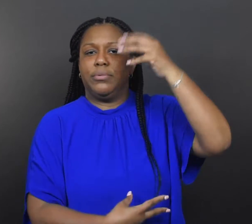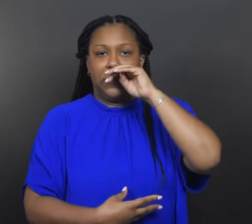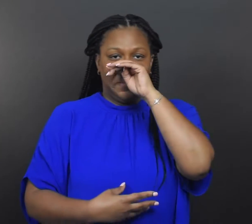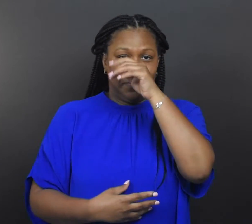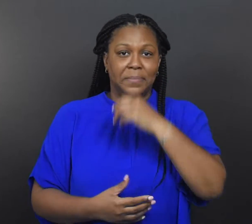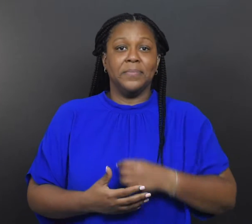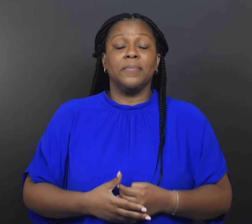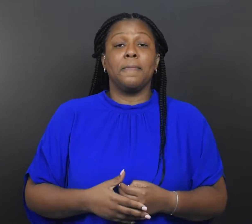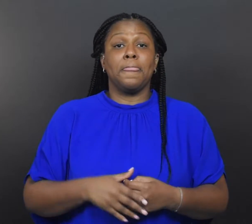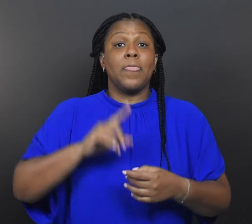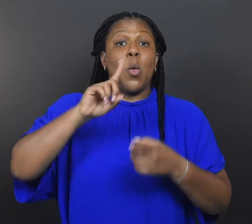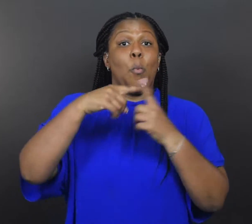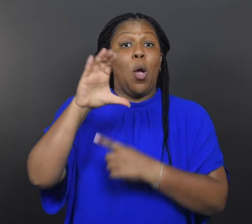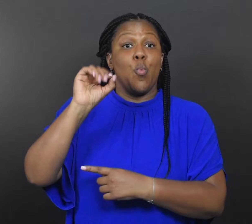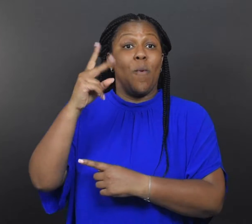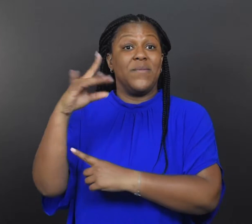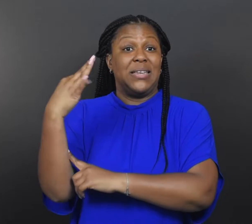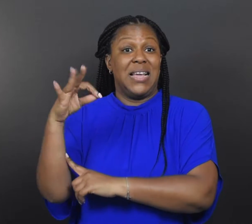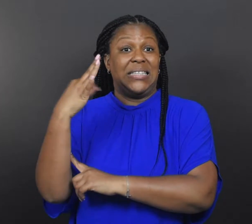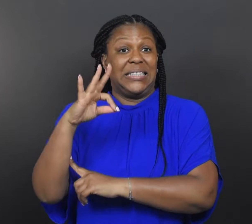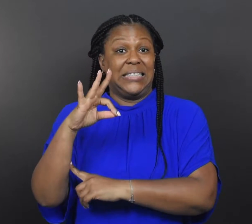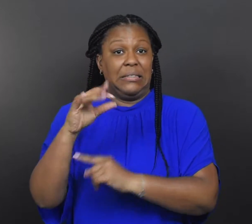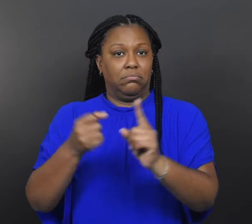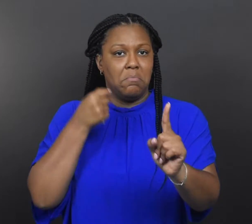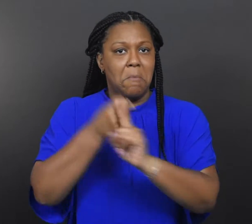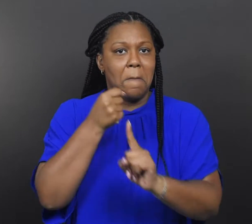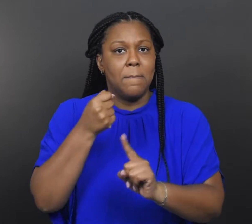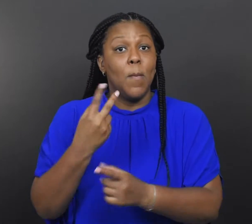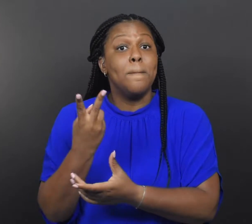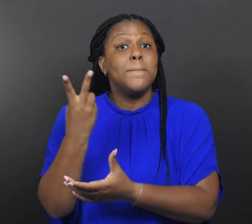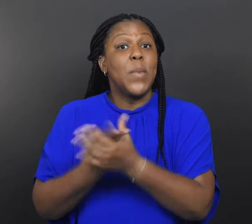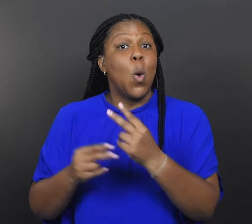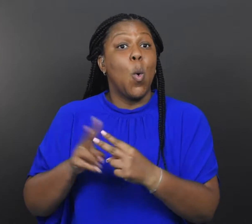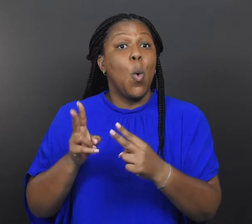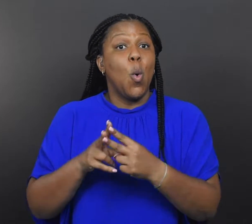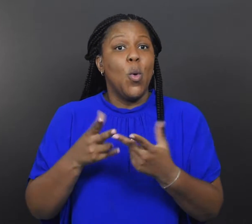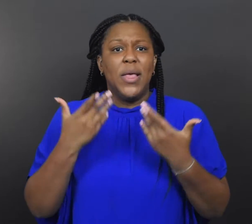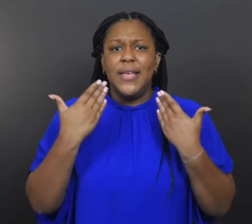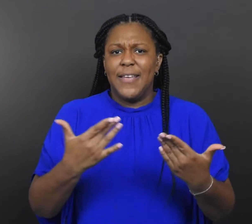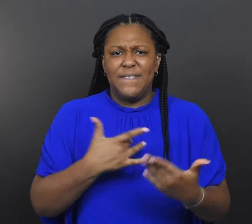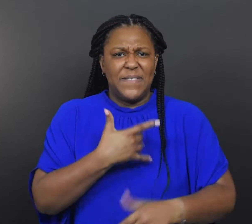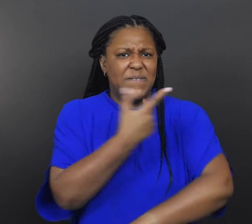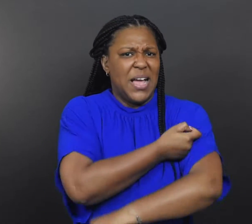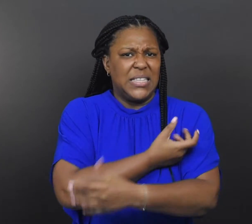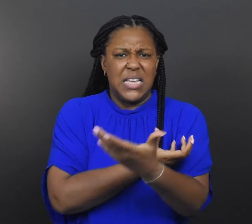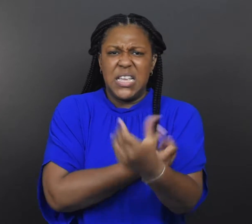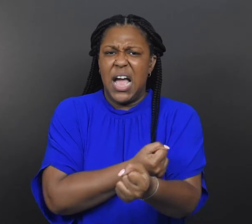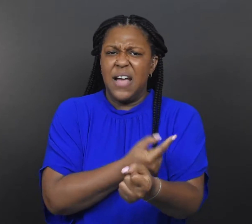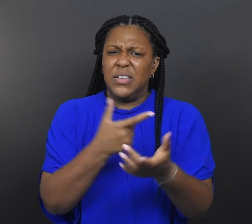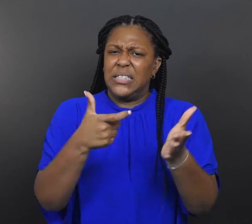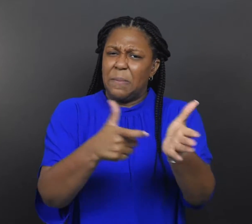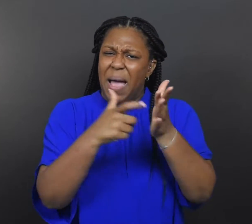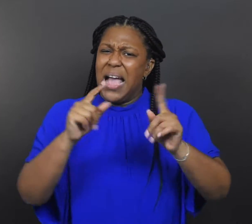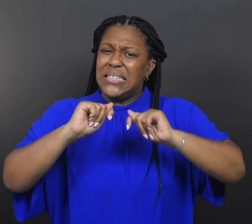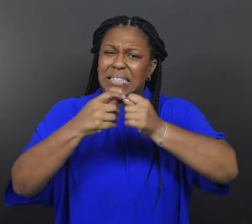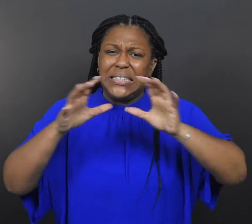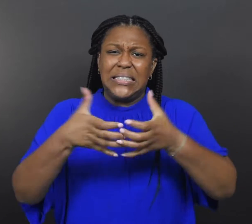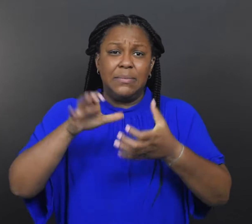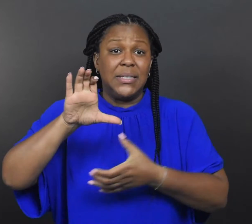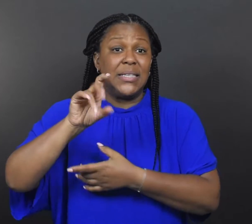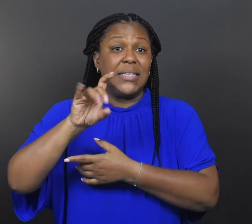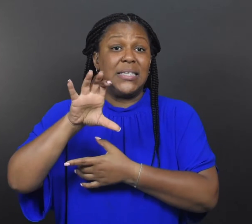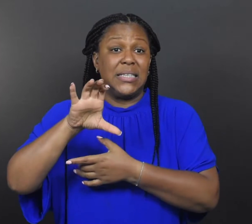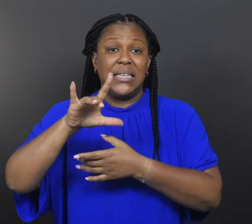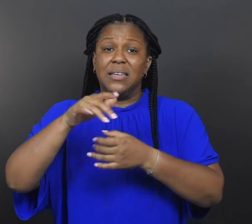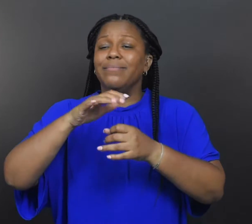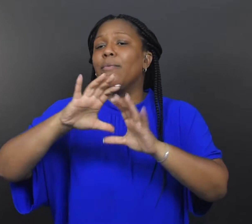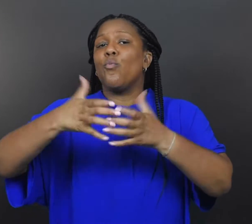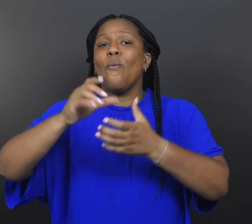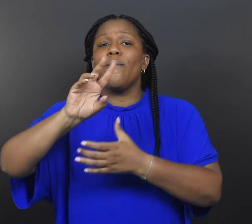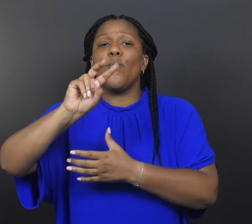When COVID-19 struck, the two led the vaccine confidence and demand team for CDC’s COVID-19